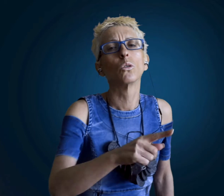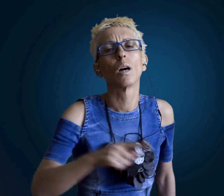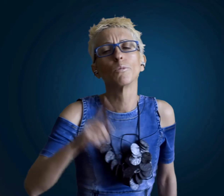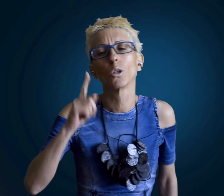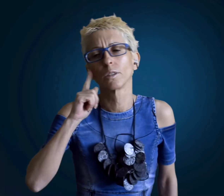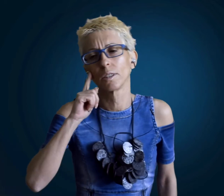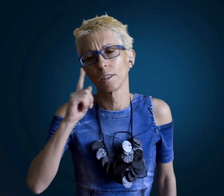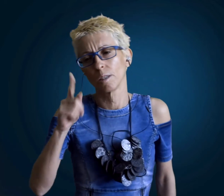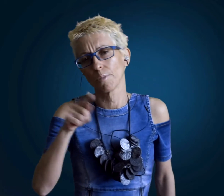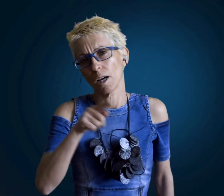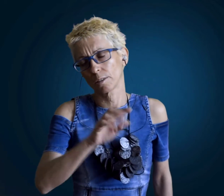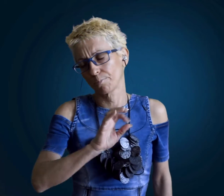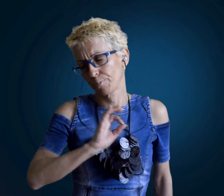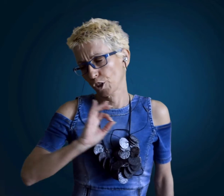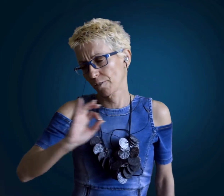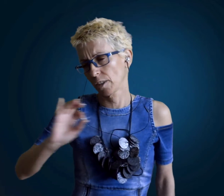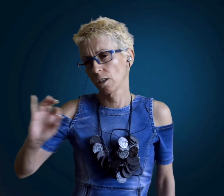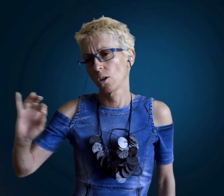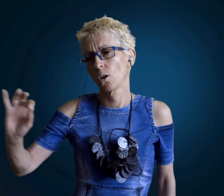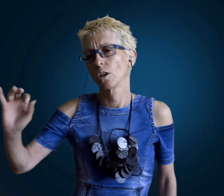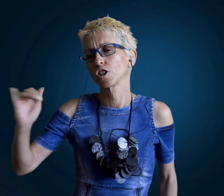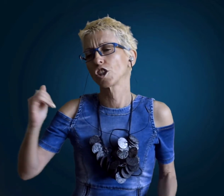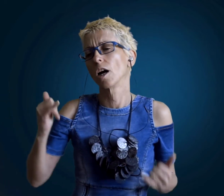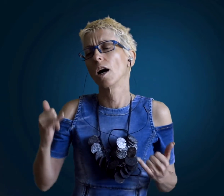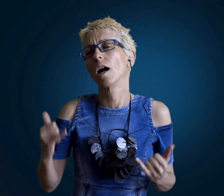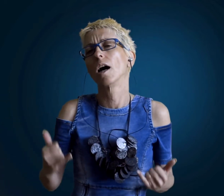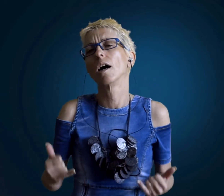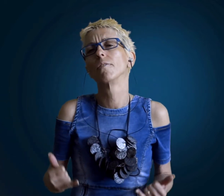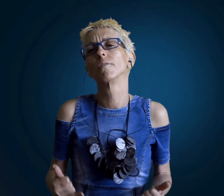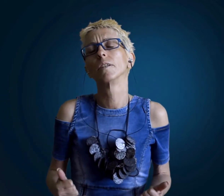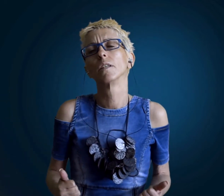they know you for him now